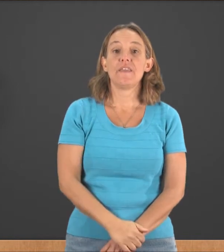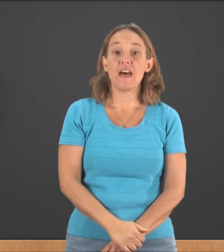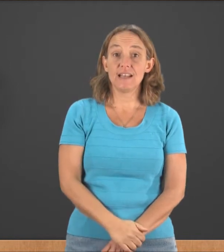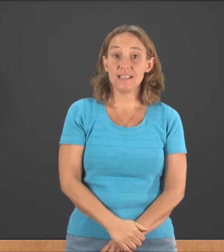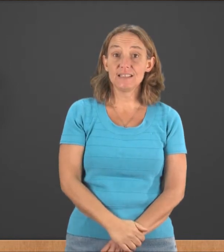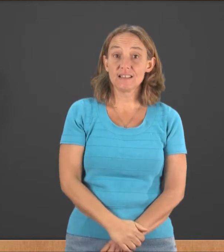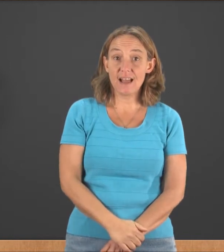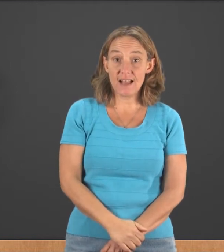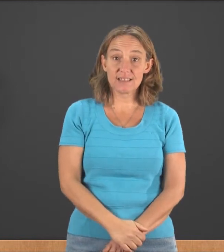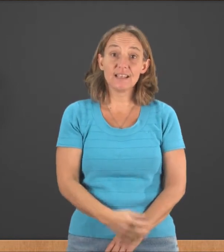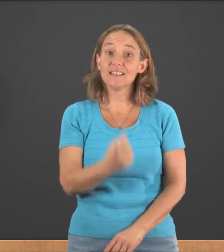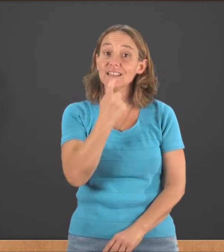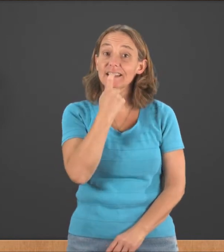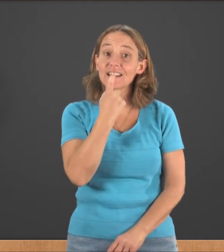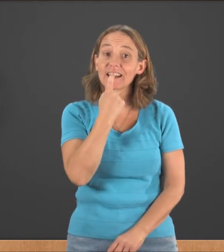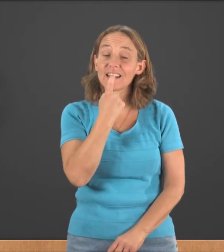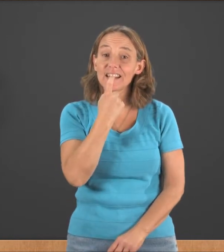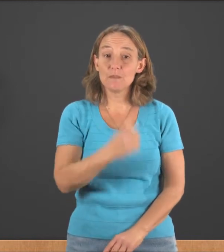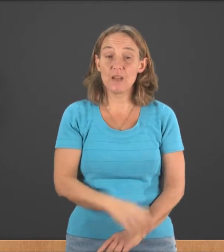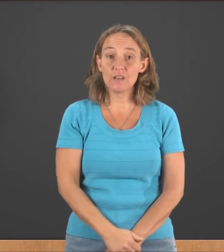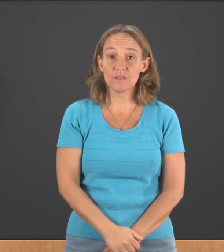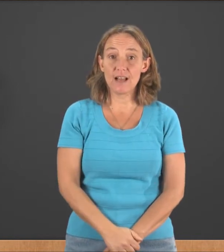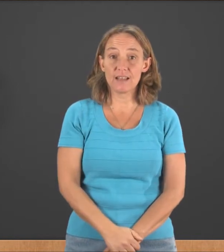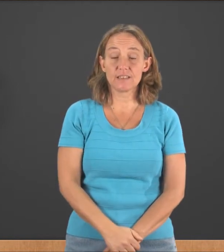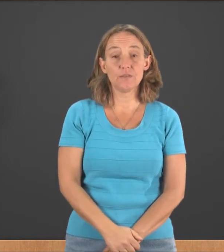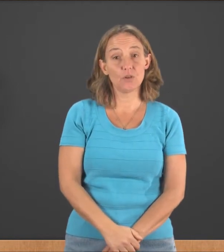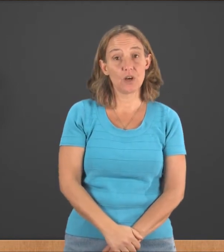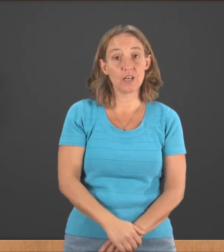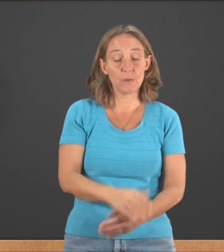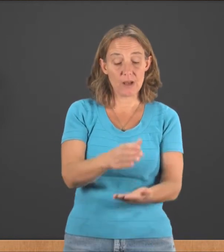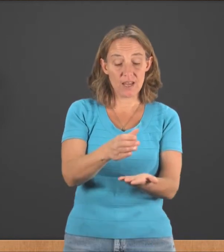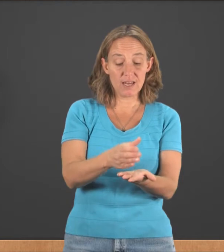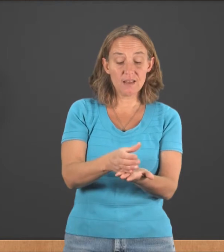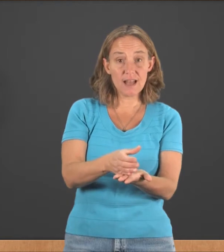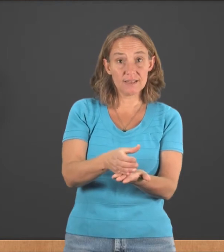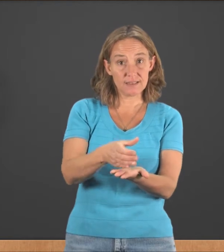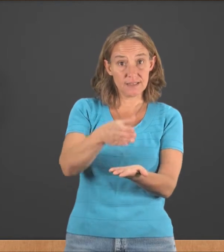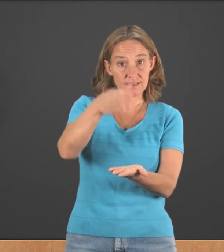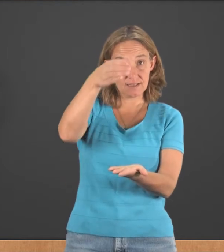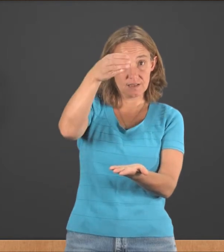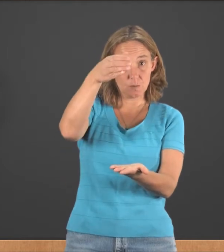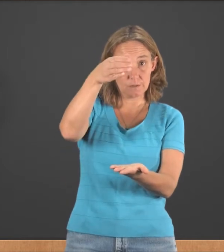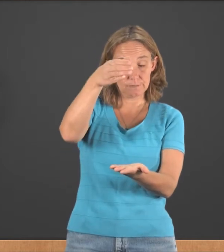That is glass as in it's made of glass. If you're talking about a glass, it's this one.